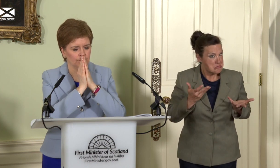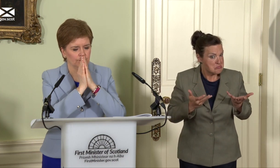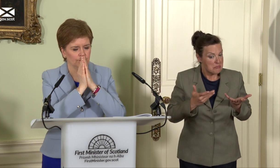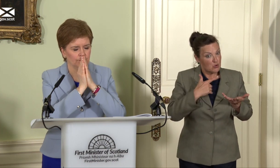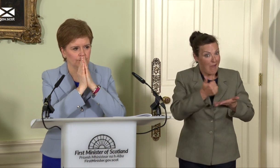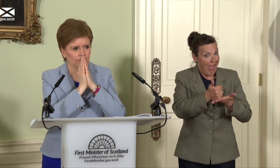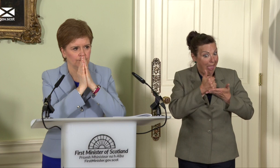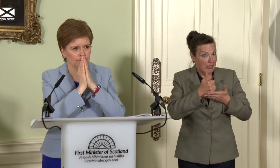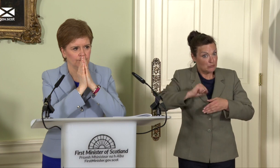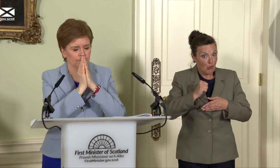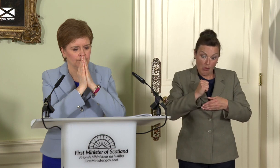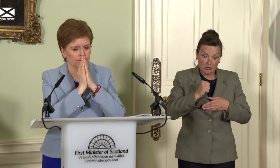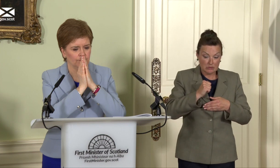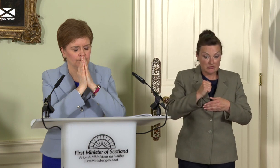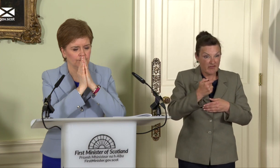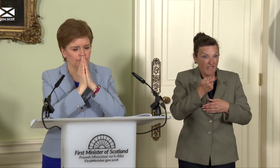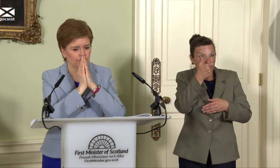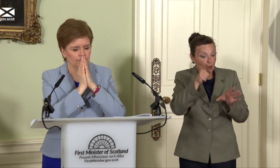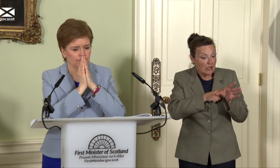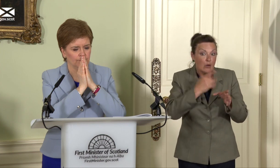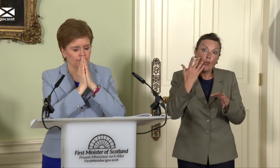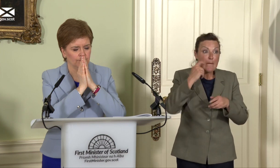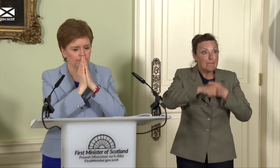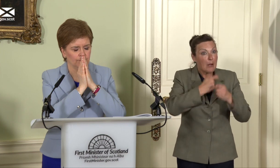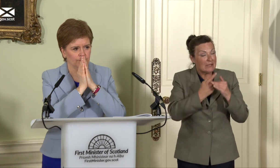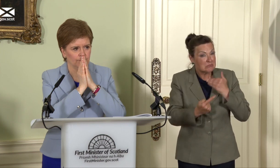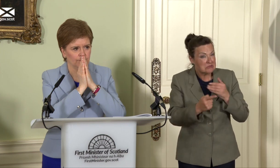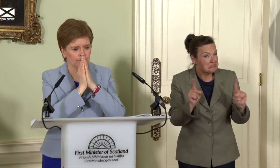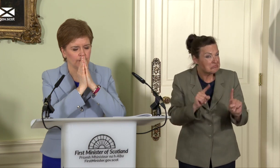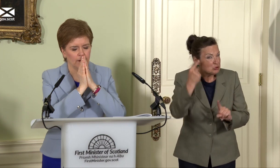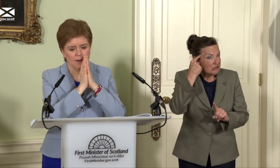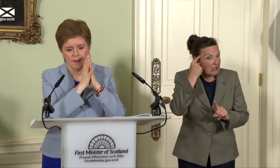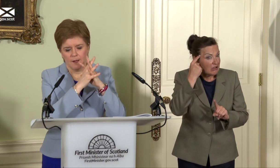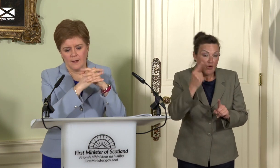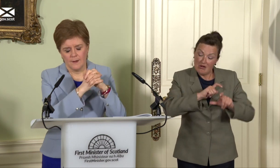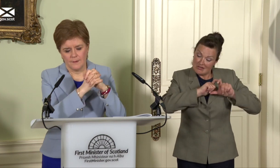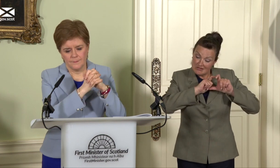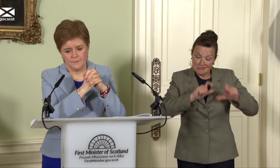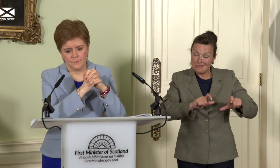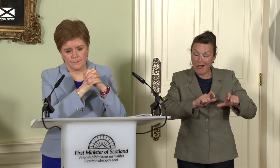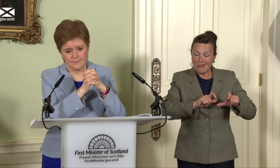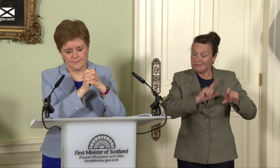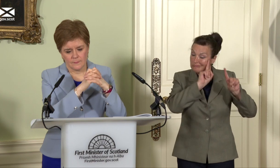Do you disagree still about the best way to use the oil and gas industry as a way of funding,